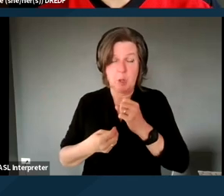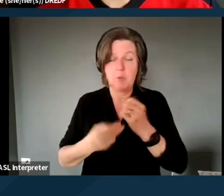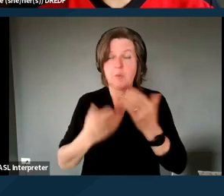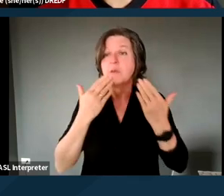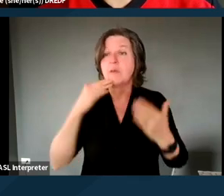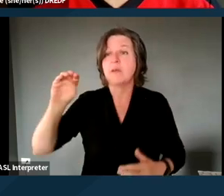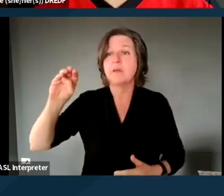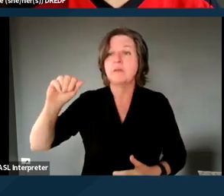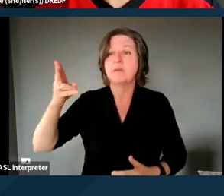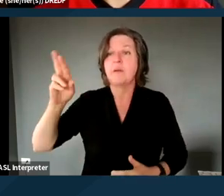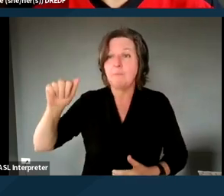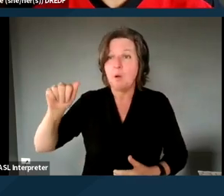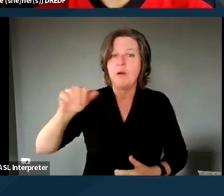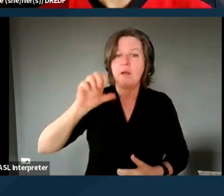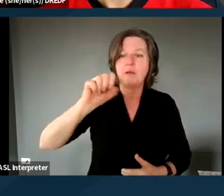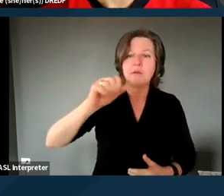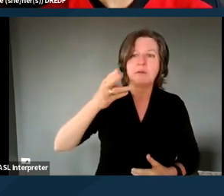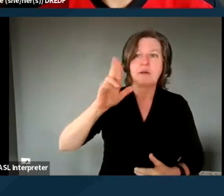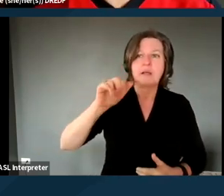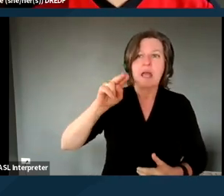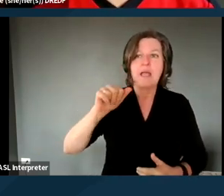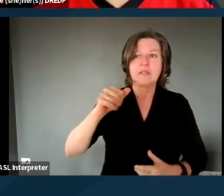who have essentially said like they're both right.